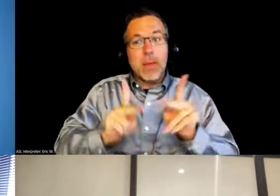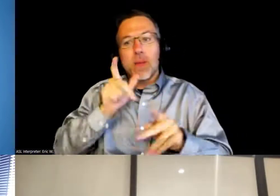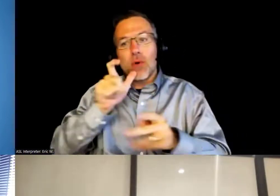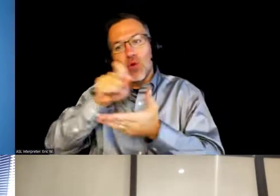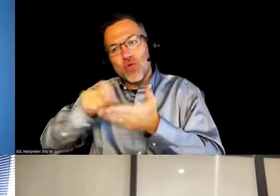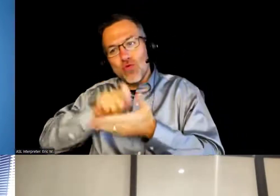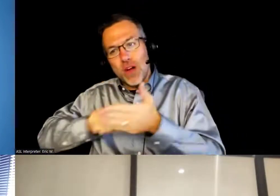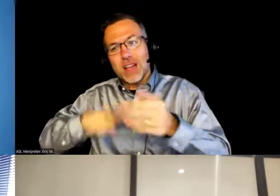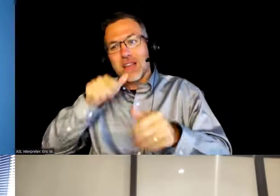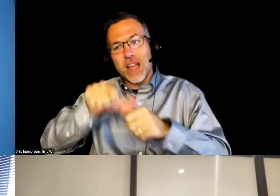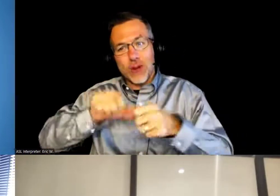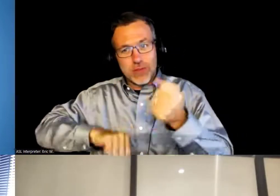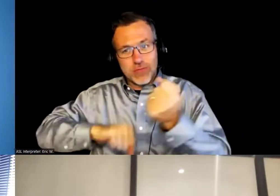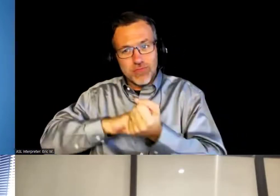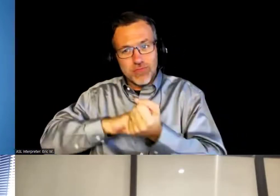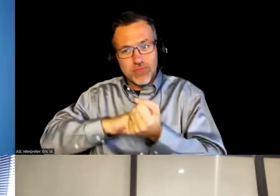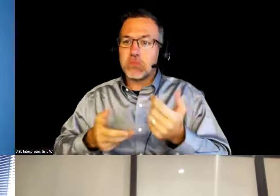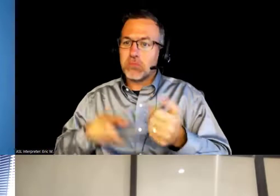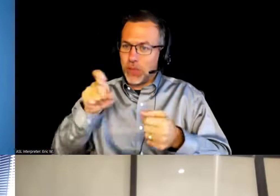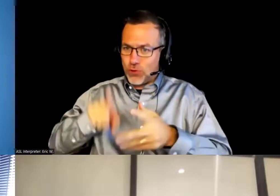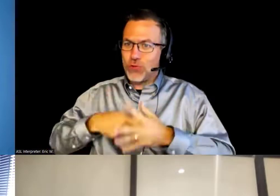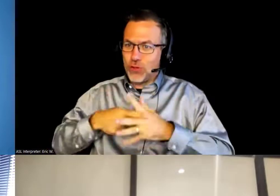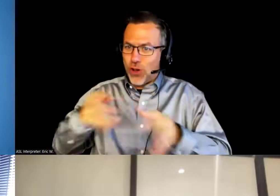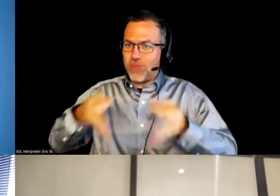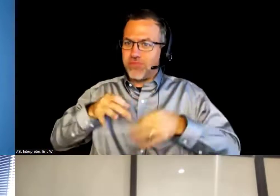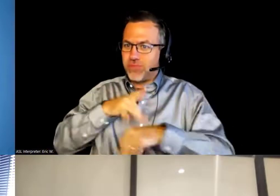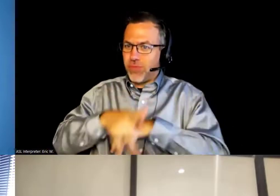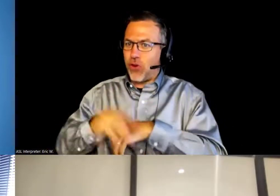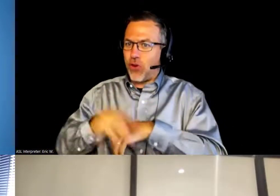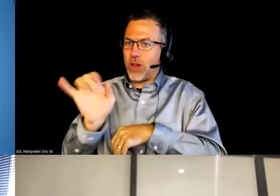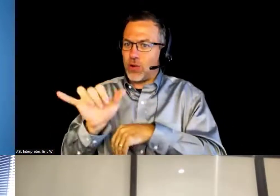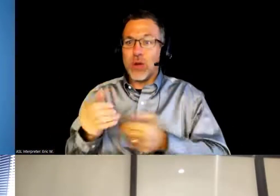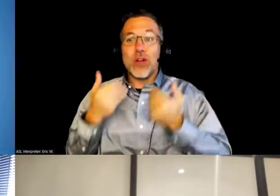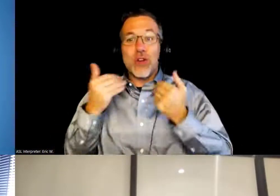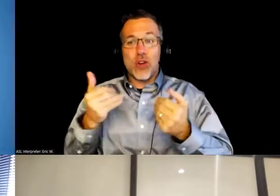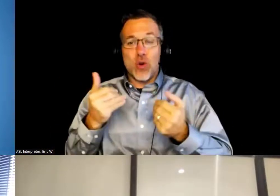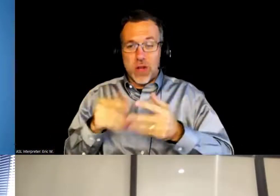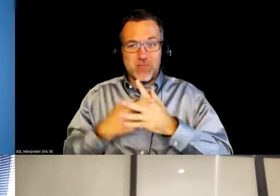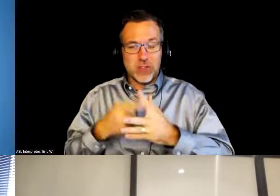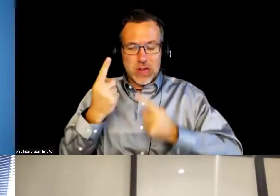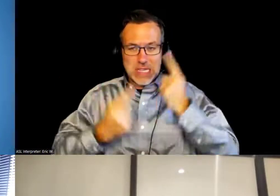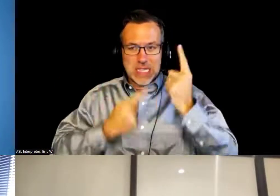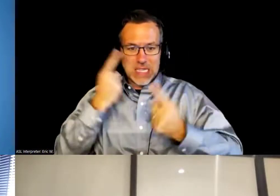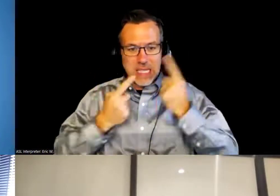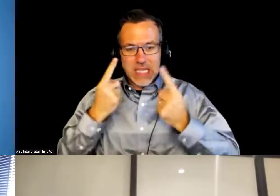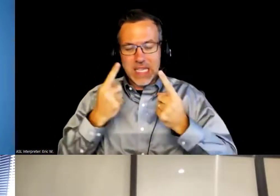So I would go ahead and start thinking about that application now and in September instead of just the week